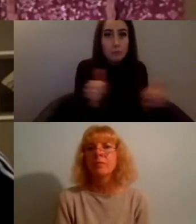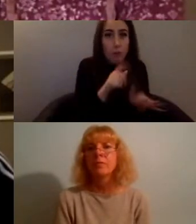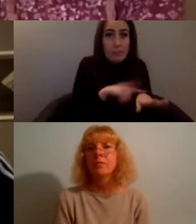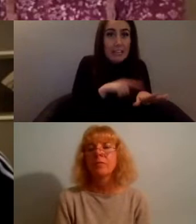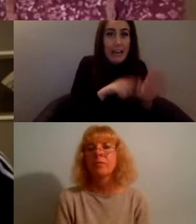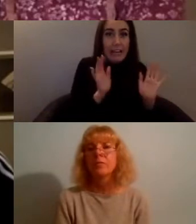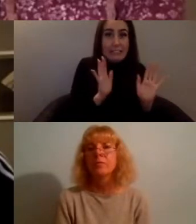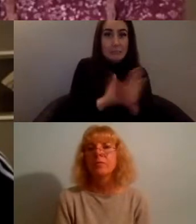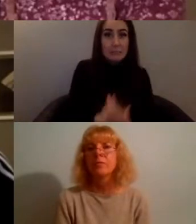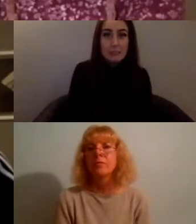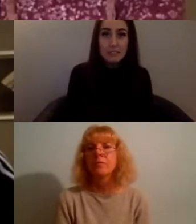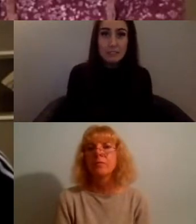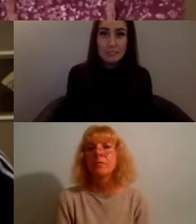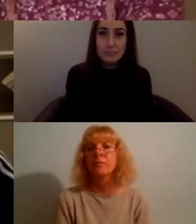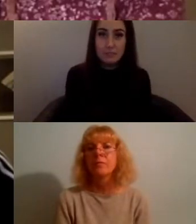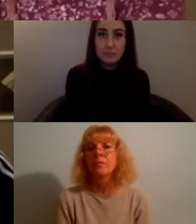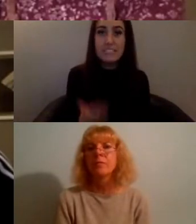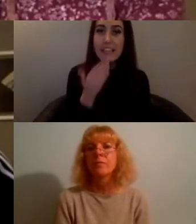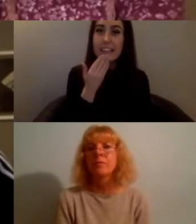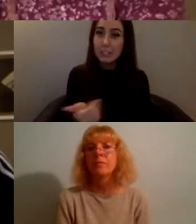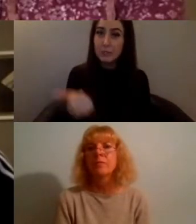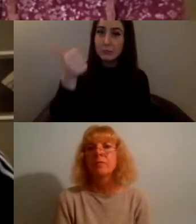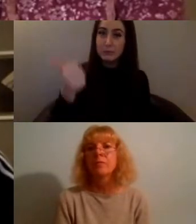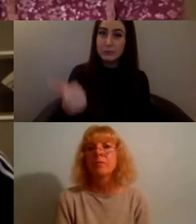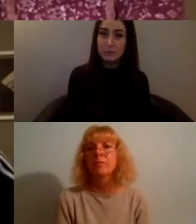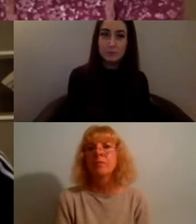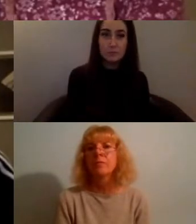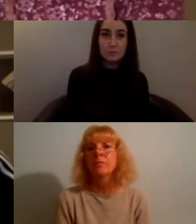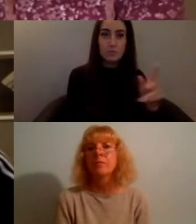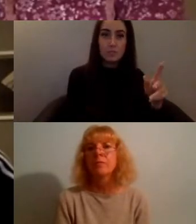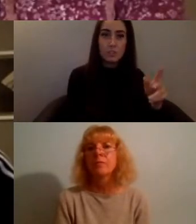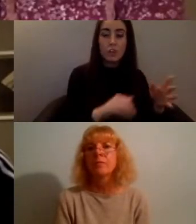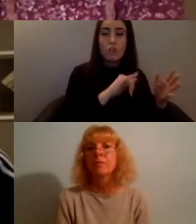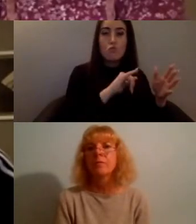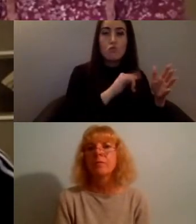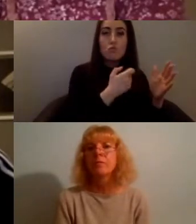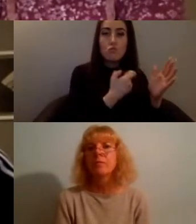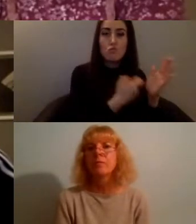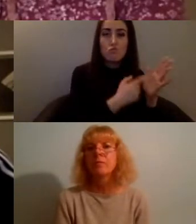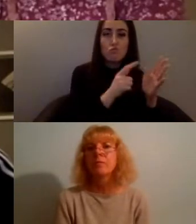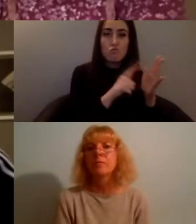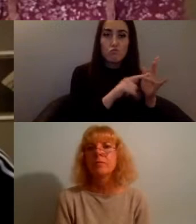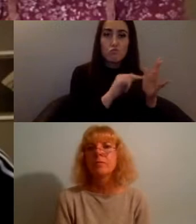thanks Josephine that's great I just wanted to ask a final question really to all of you which is